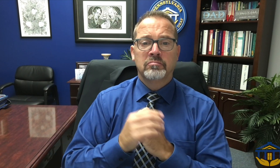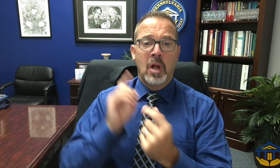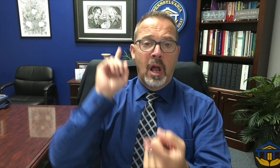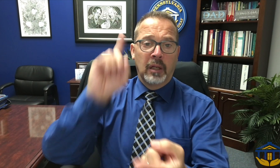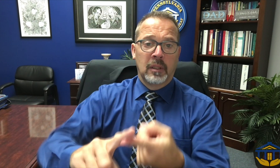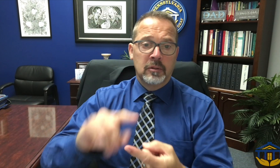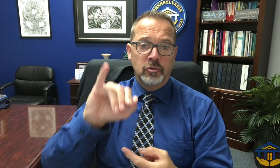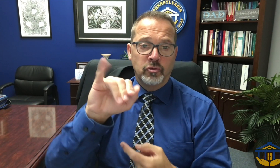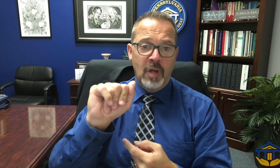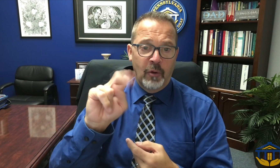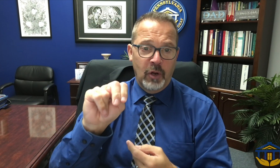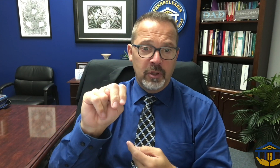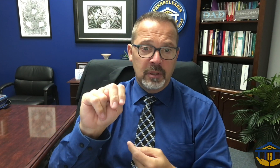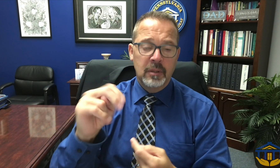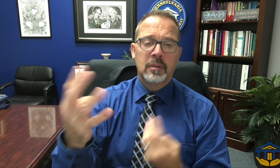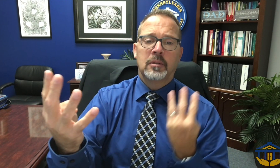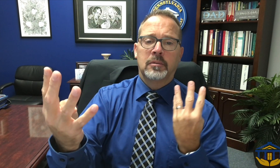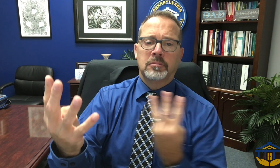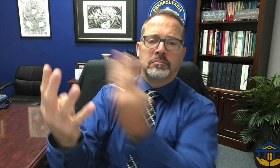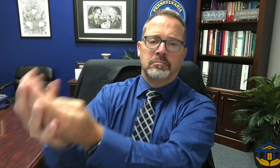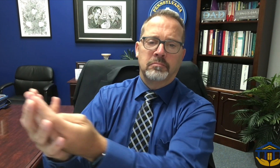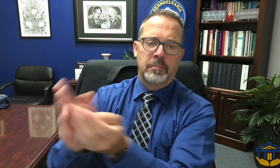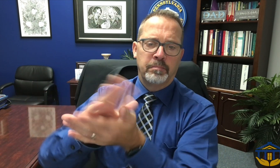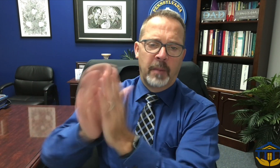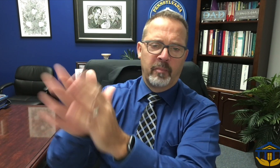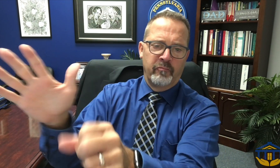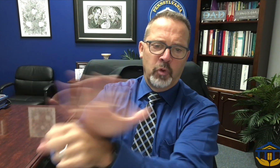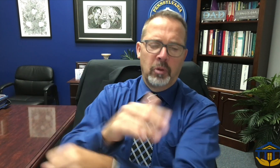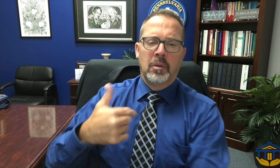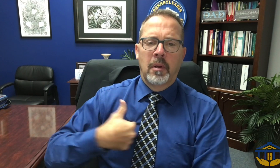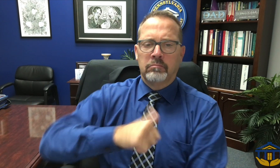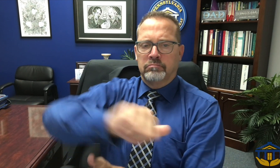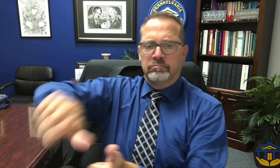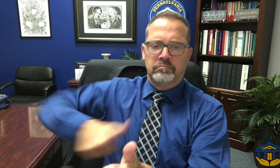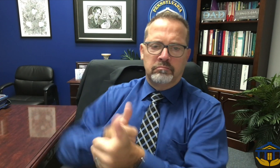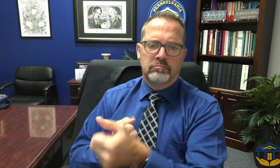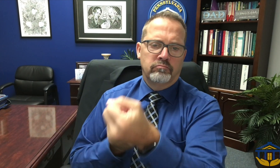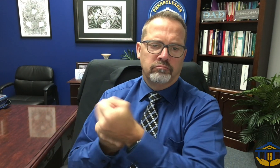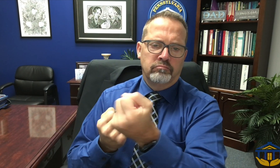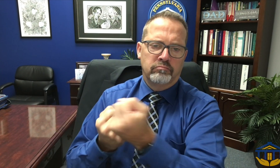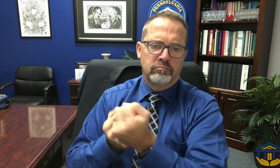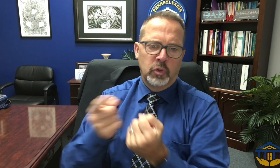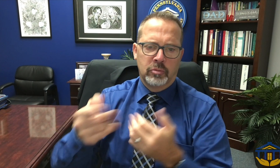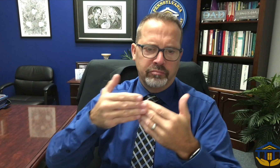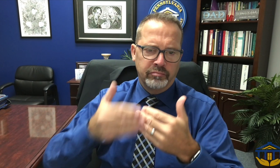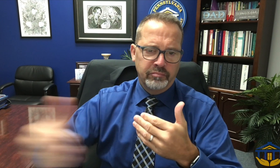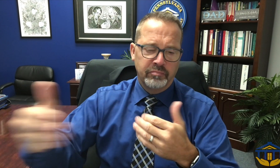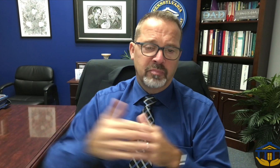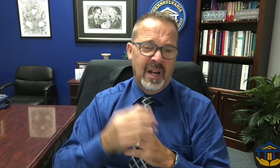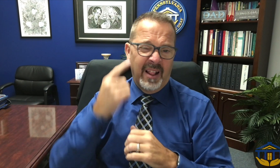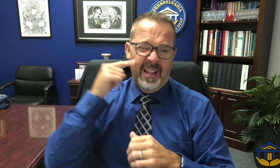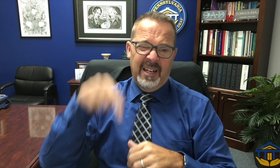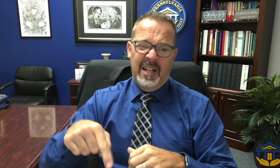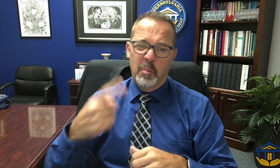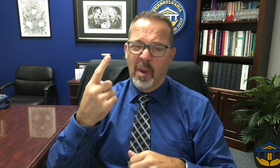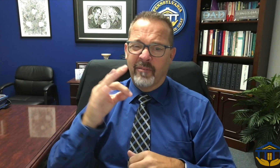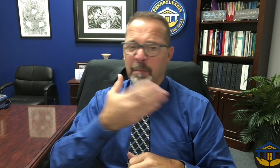Four E-Team members will report to each of us until January. At that time Melissa will become the primary supervisor for all of E-Team and I will be playing a support role to her.